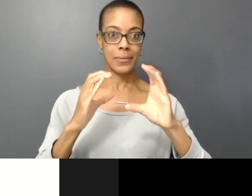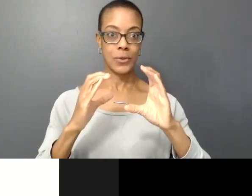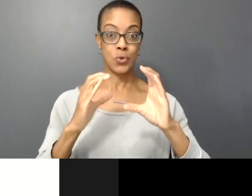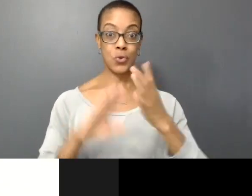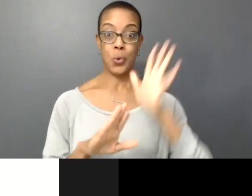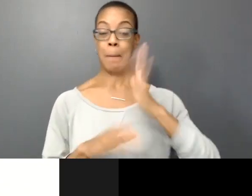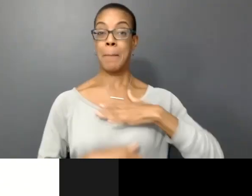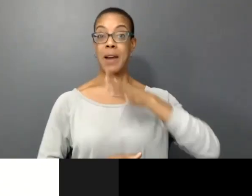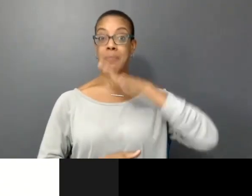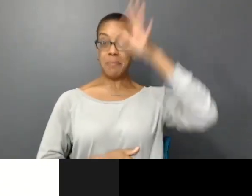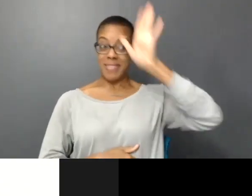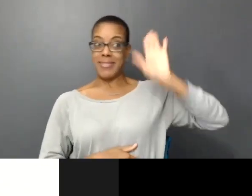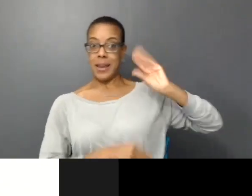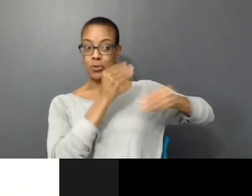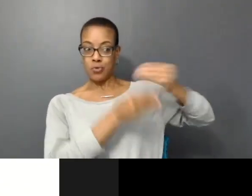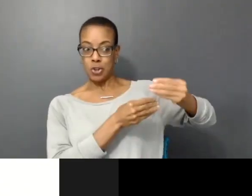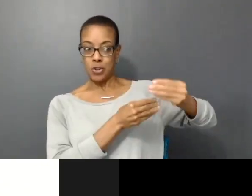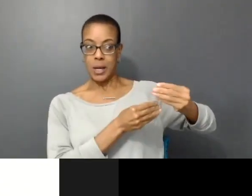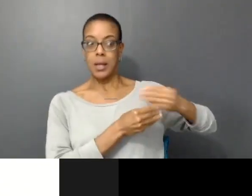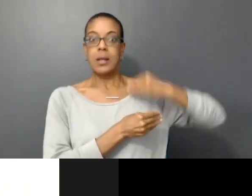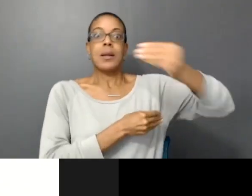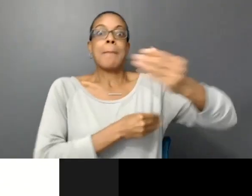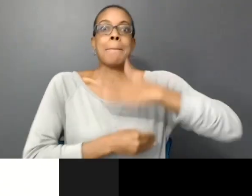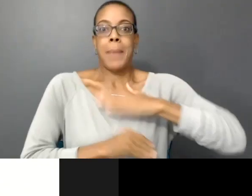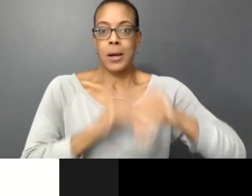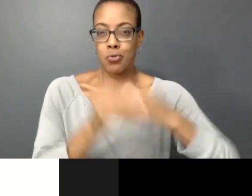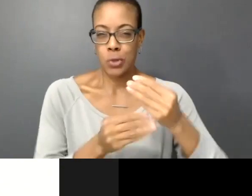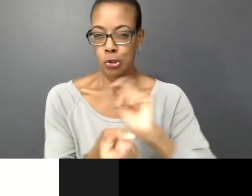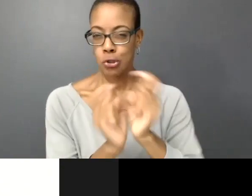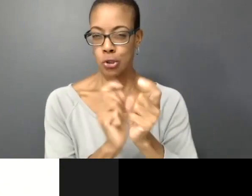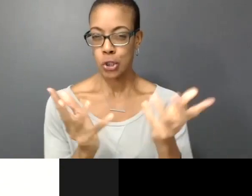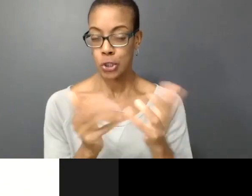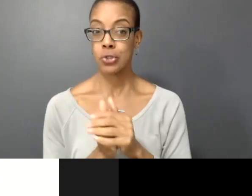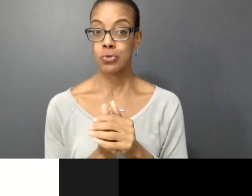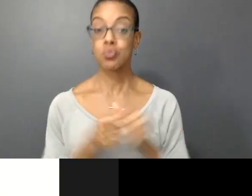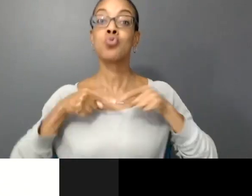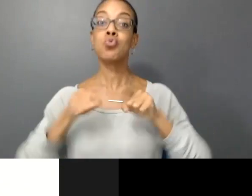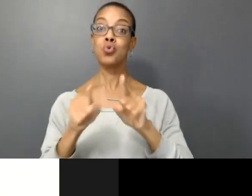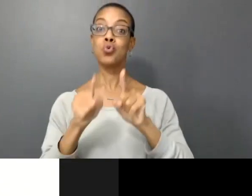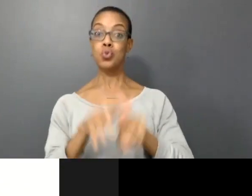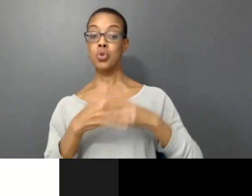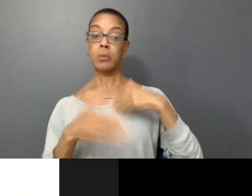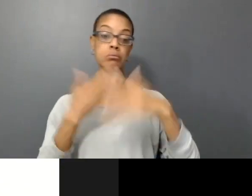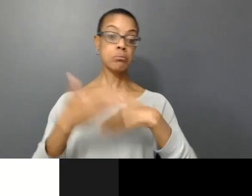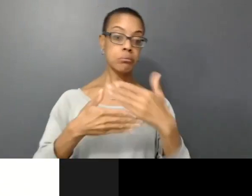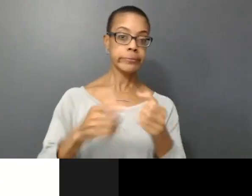During the time when I started this project, COVID hit and then so I spent quite a bit